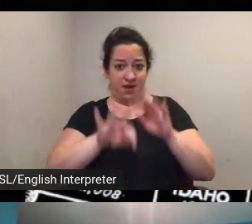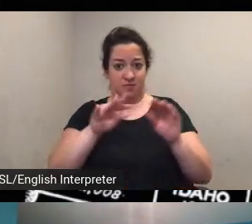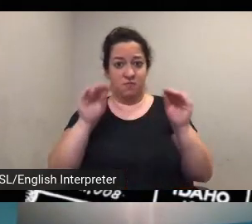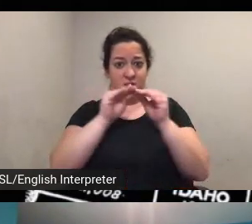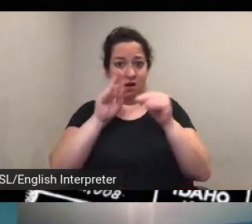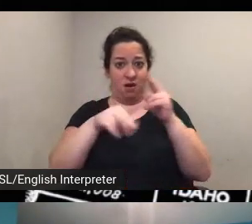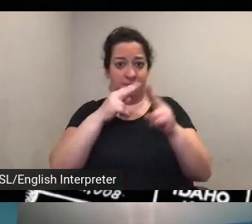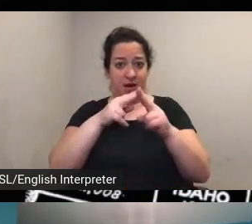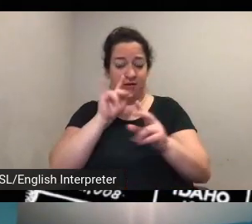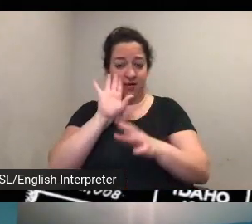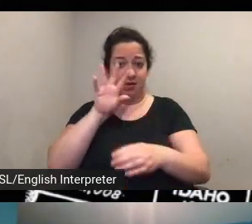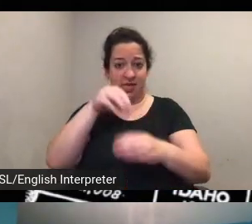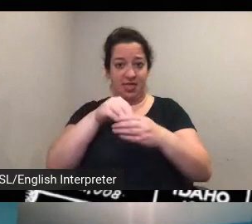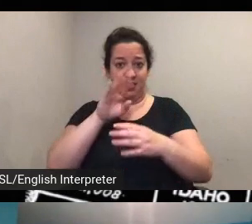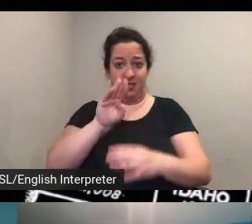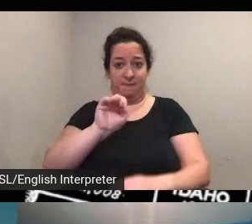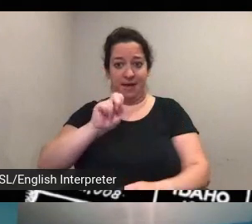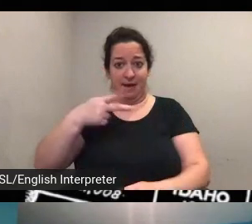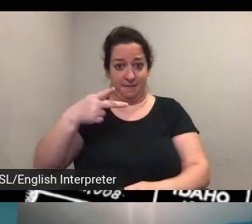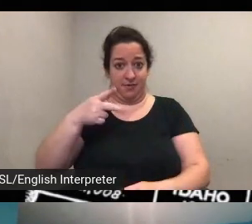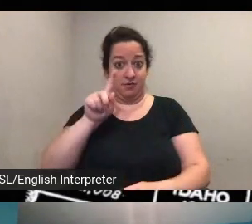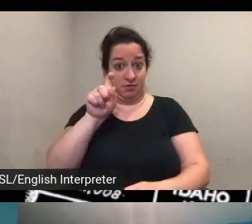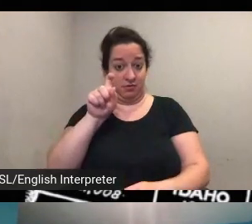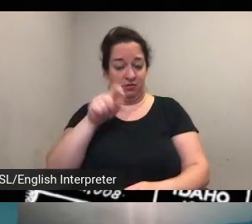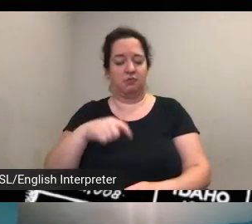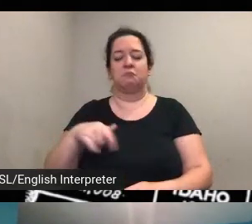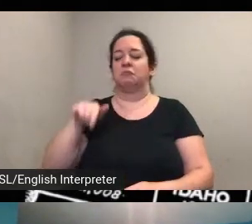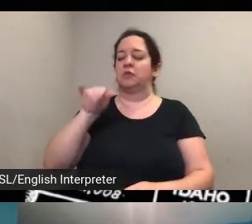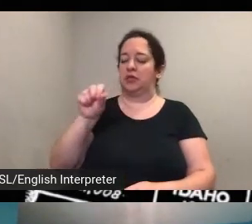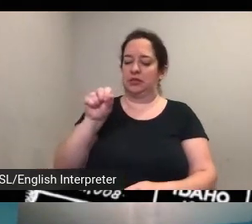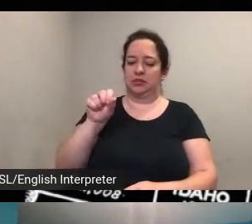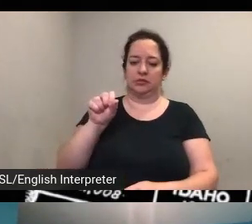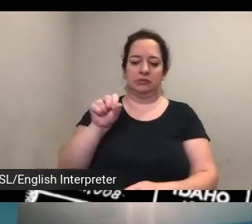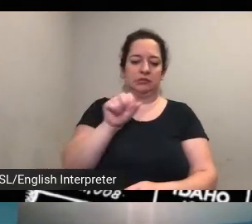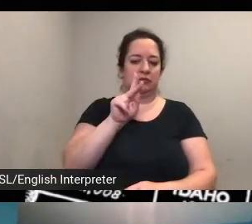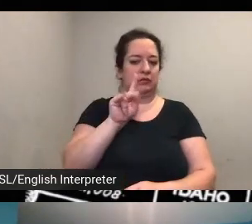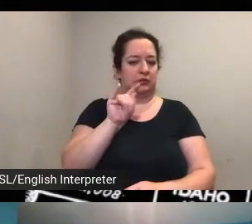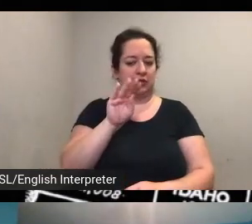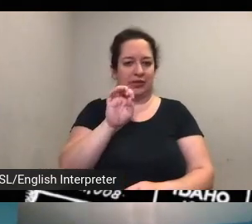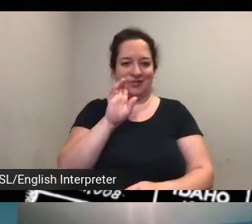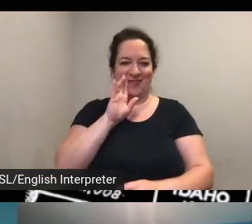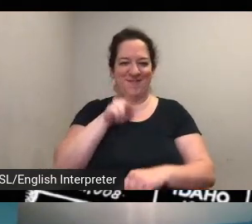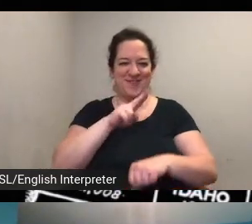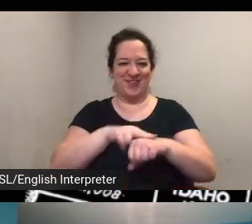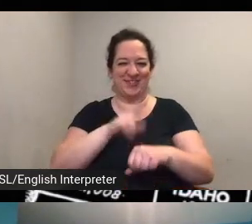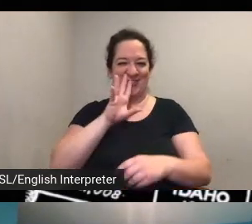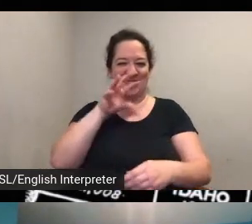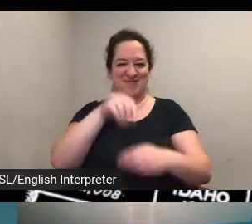yes and um um kate of course is is a part of our team uh on this